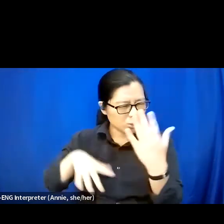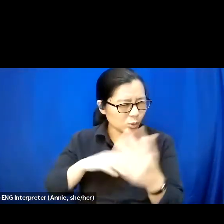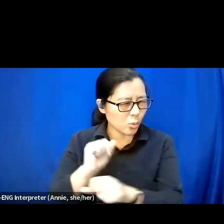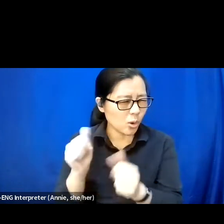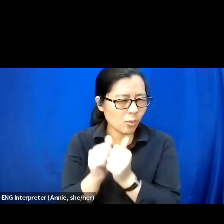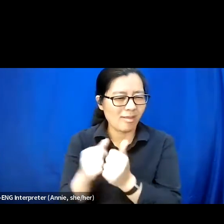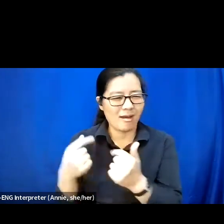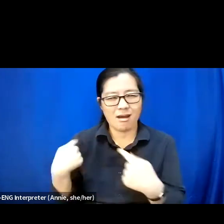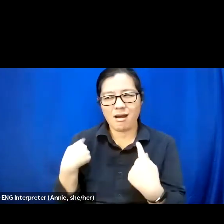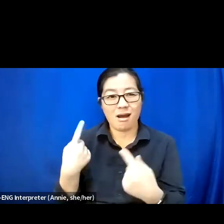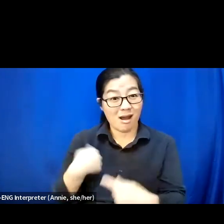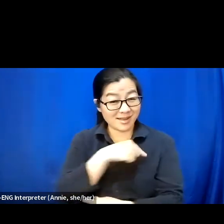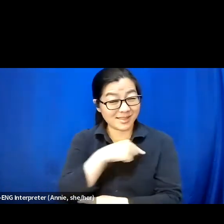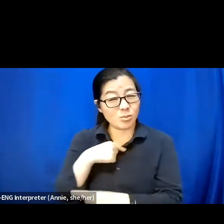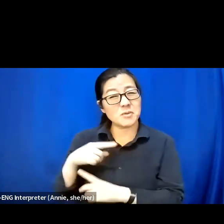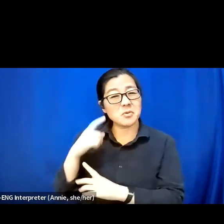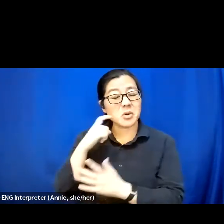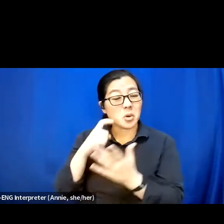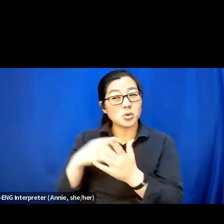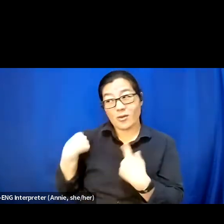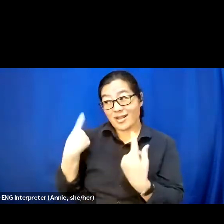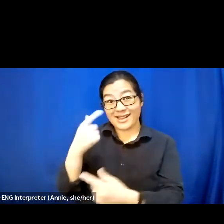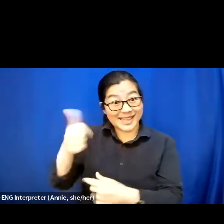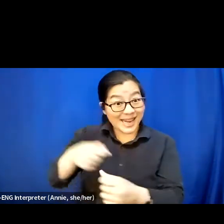And we've noticed over the years that the fellows are coming in the door just